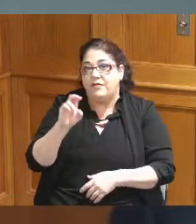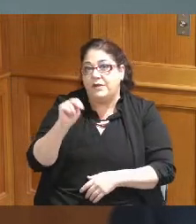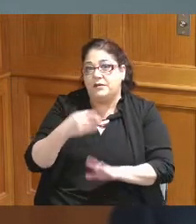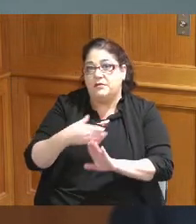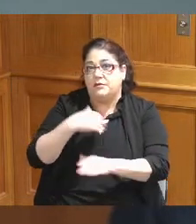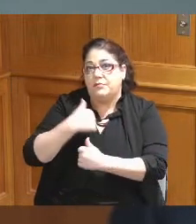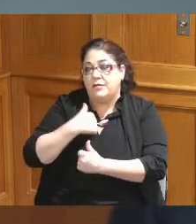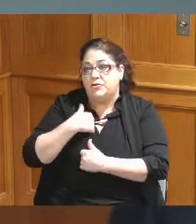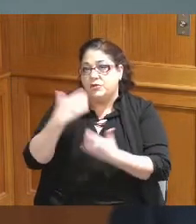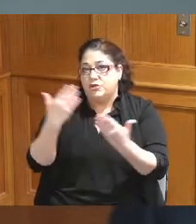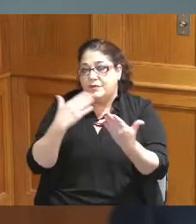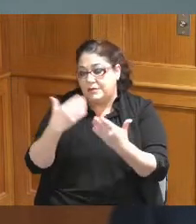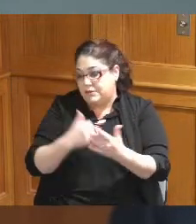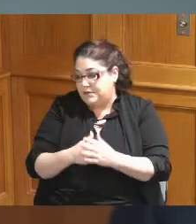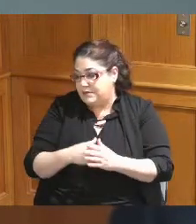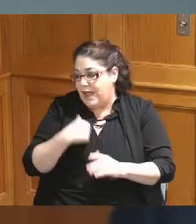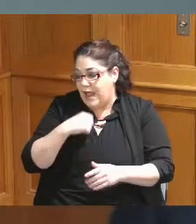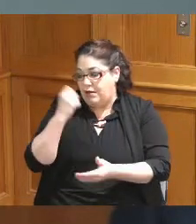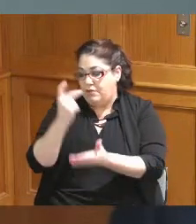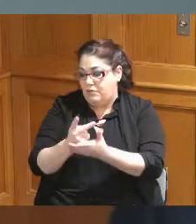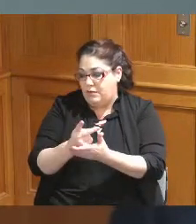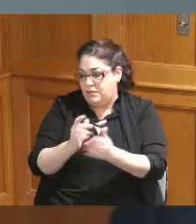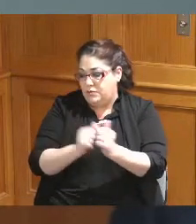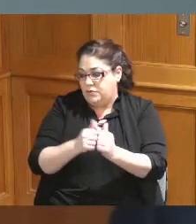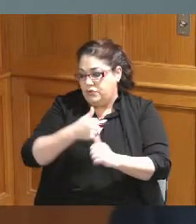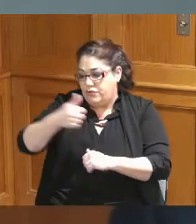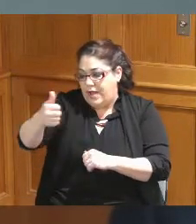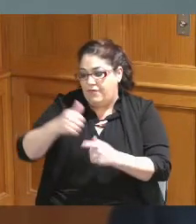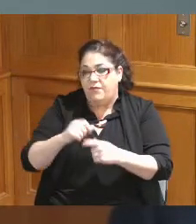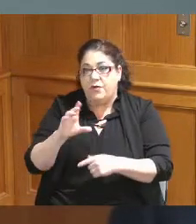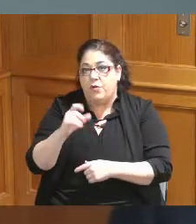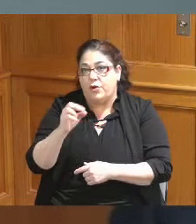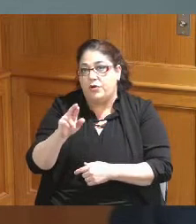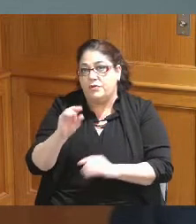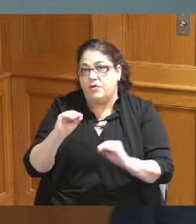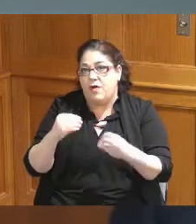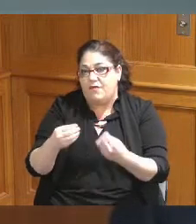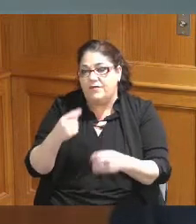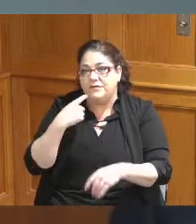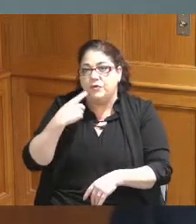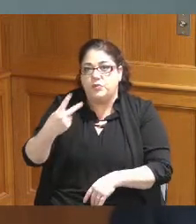a request for authorization to travel to Austin Texas for two employees in the Coroner's office